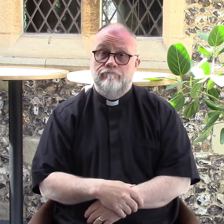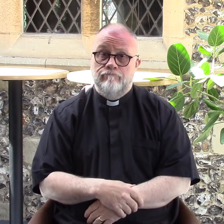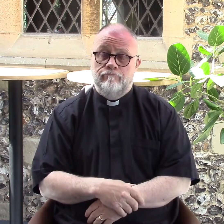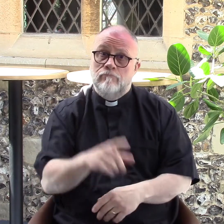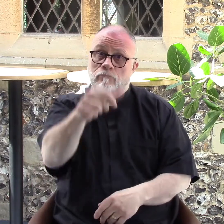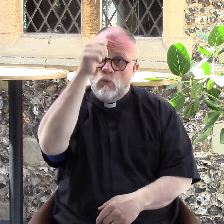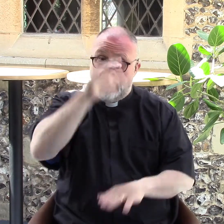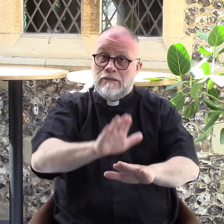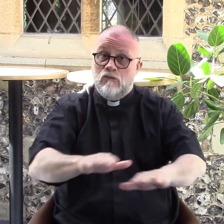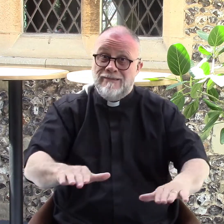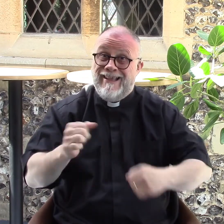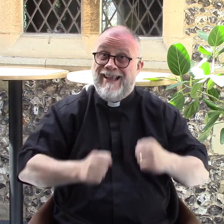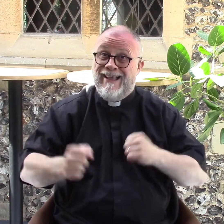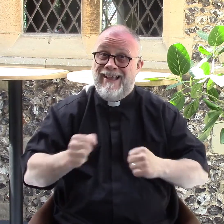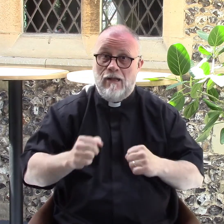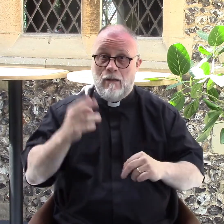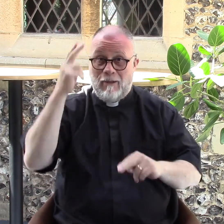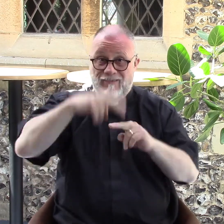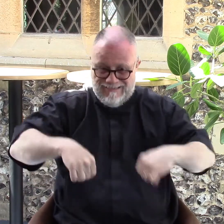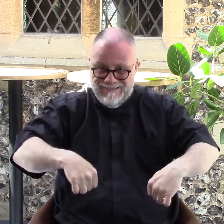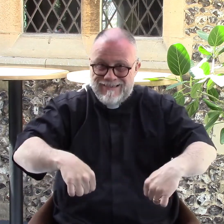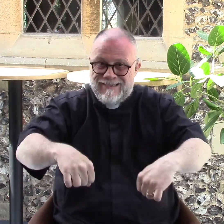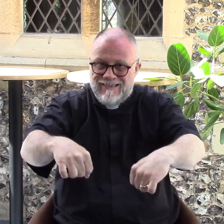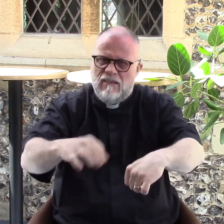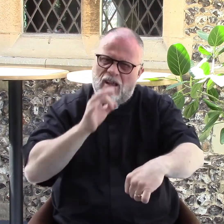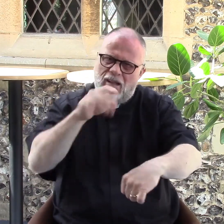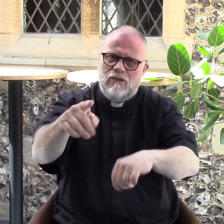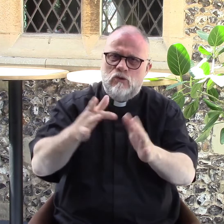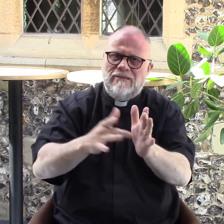You know, the children ran to Jesus, and the parents wanted their children blessed,